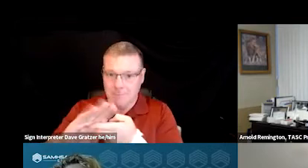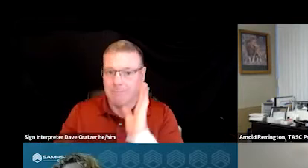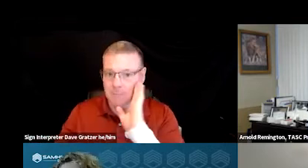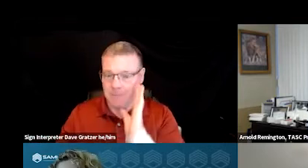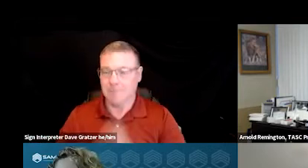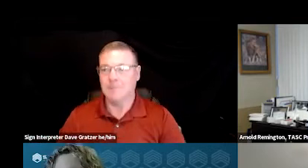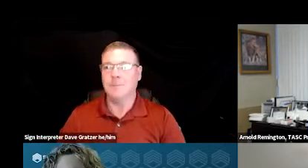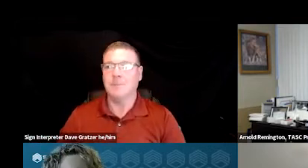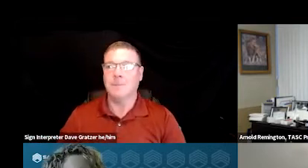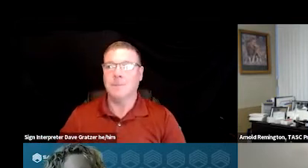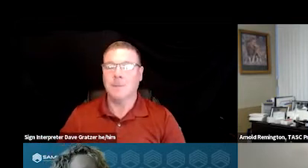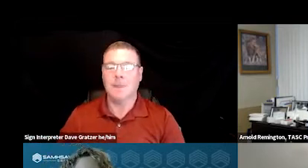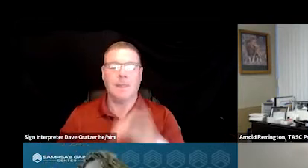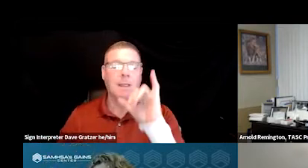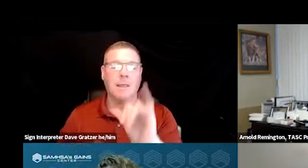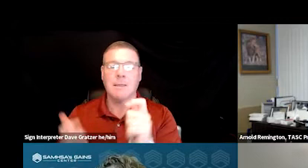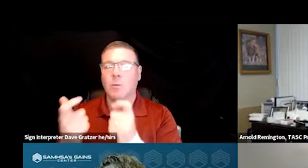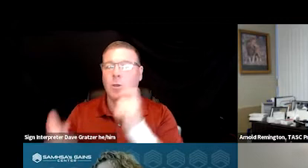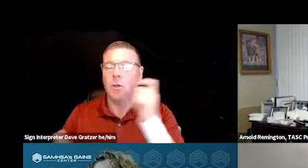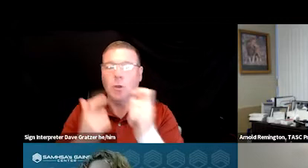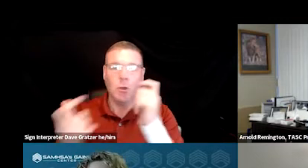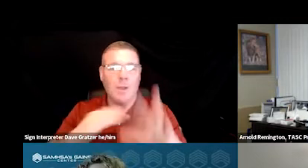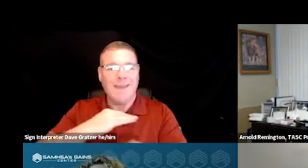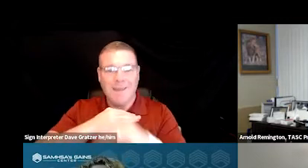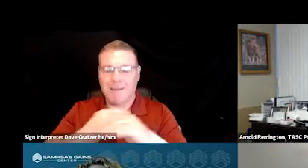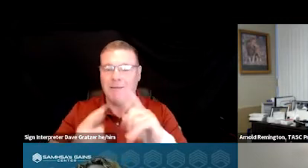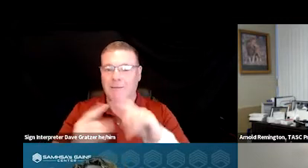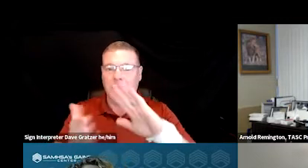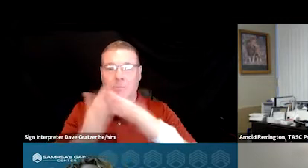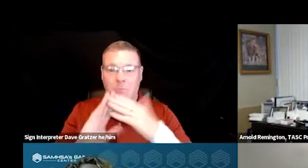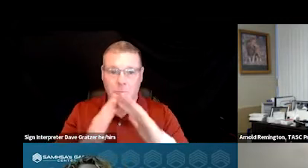This was a huge add to our community because we were